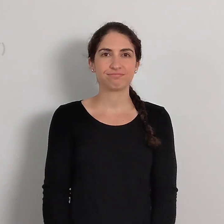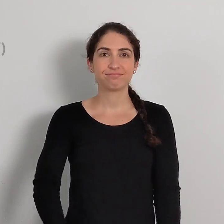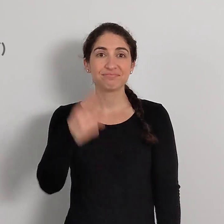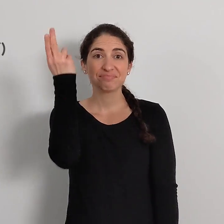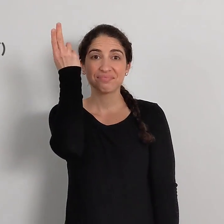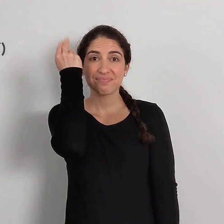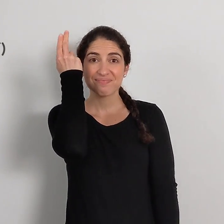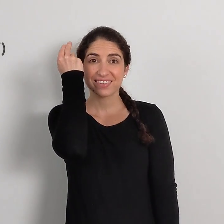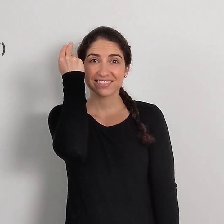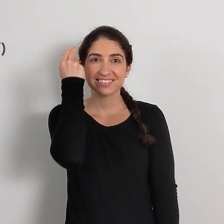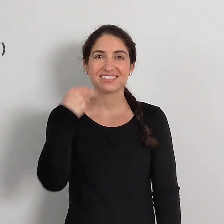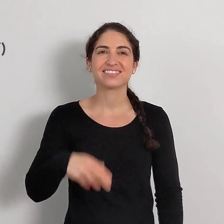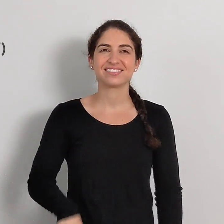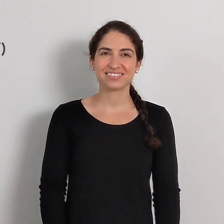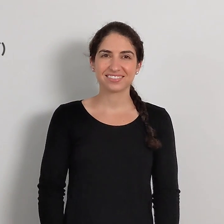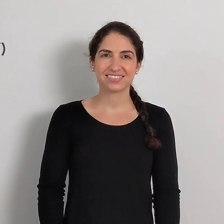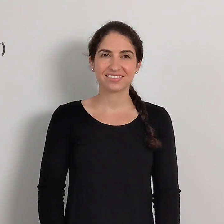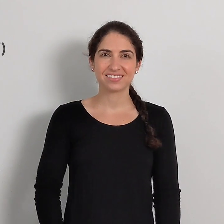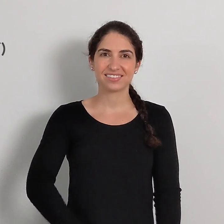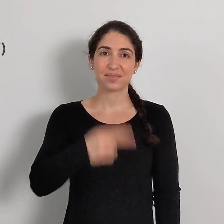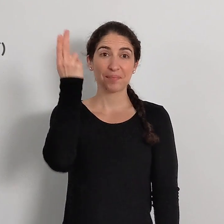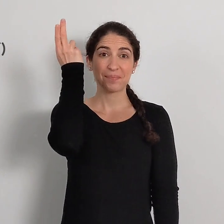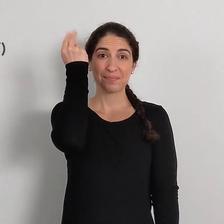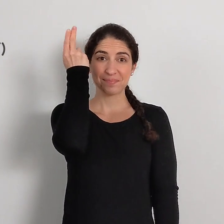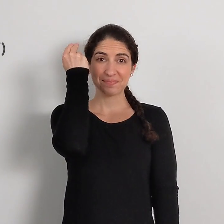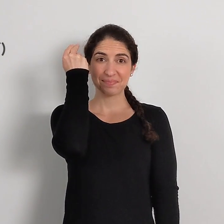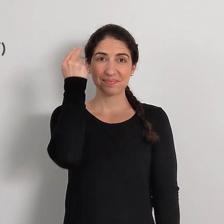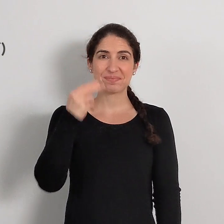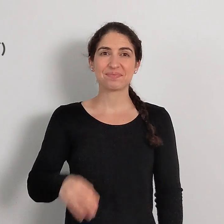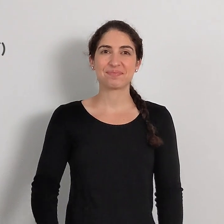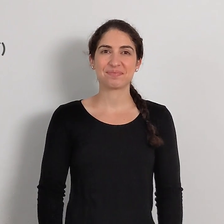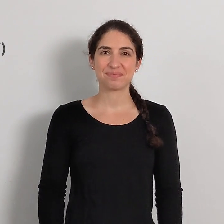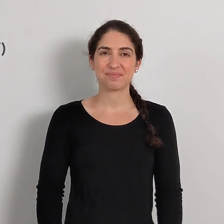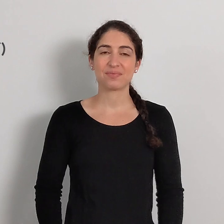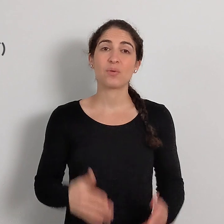RABBIT or BUNNY